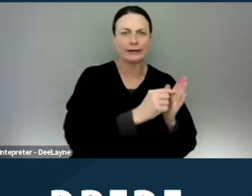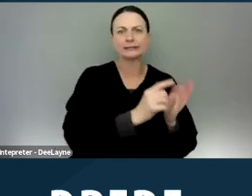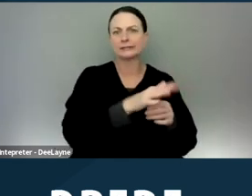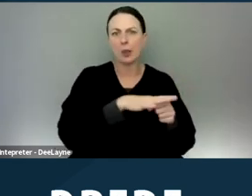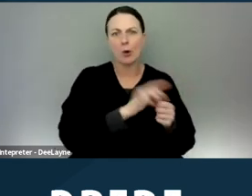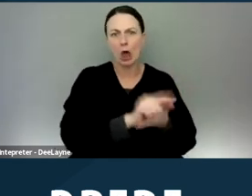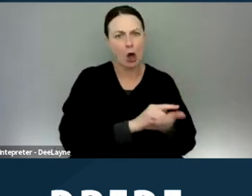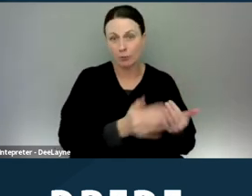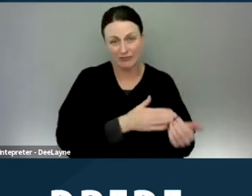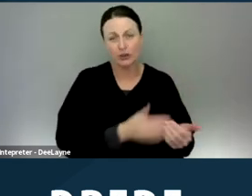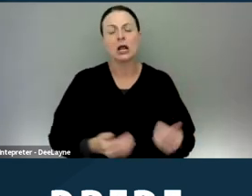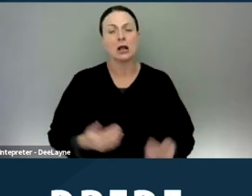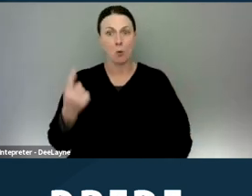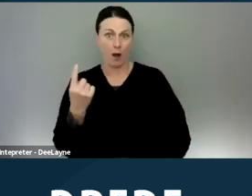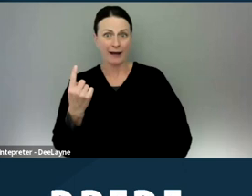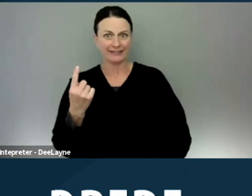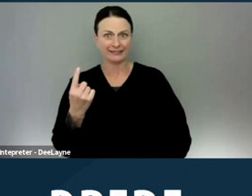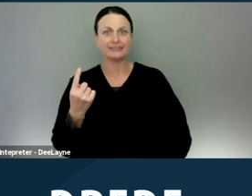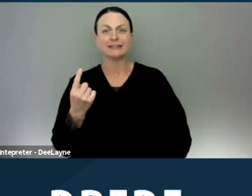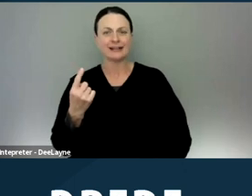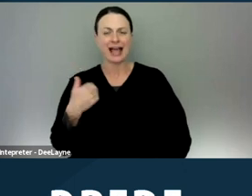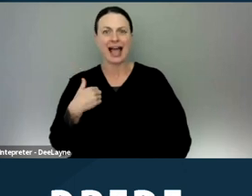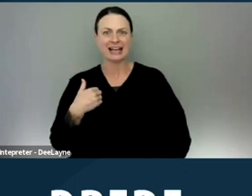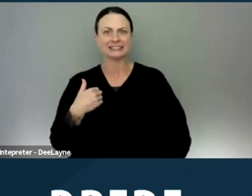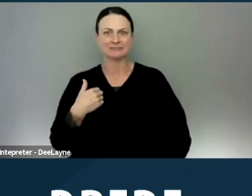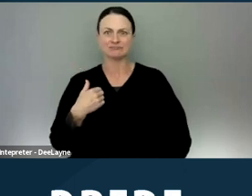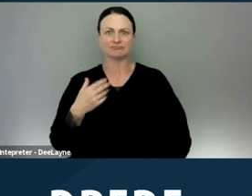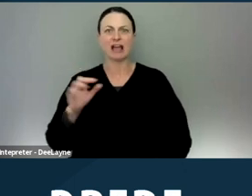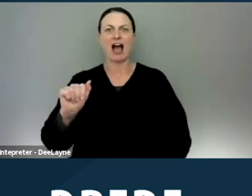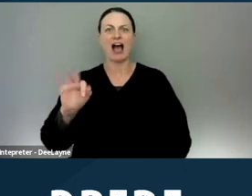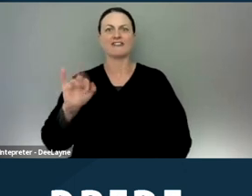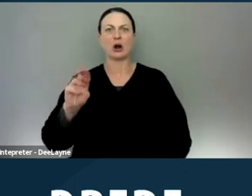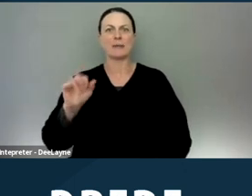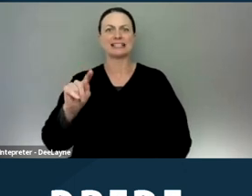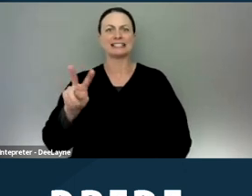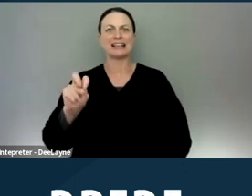has done affirmative enforcement. And that is the city of Santa Monica.